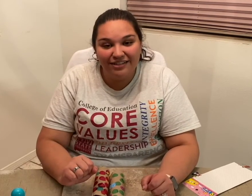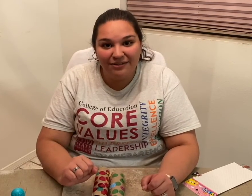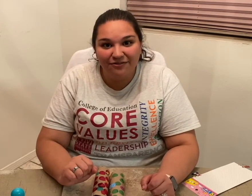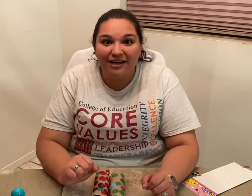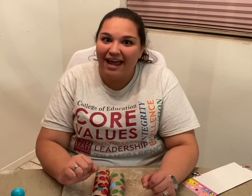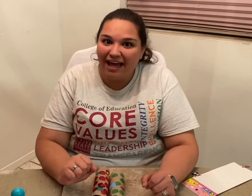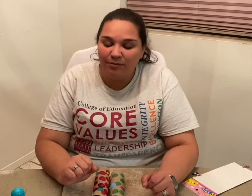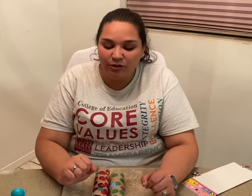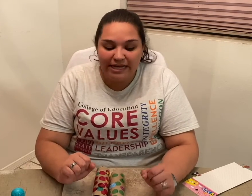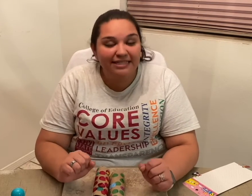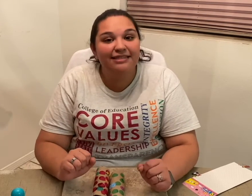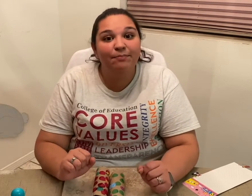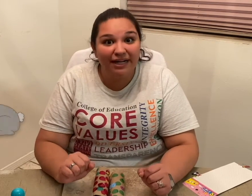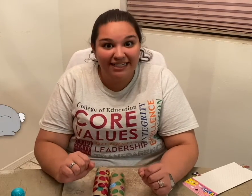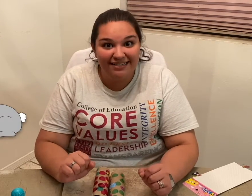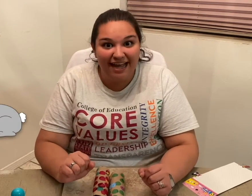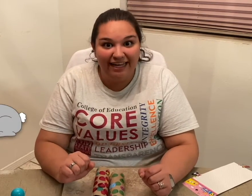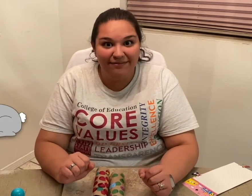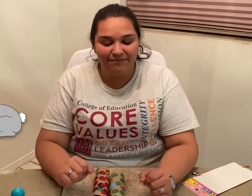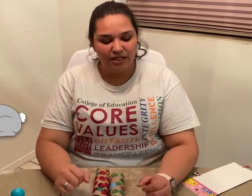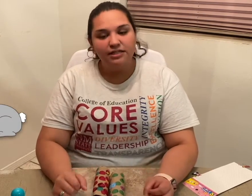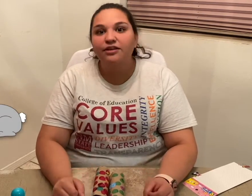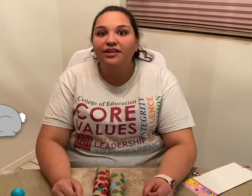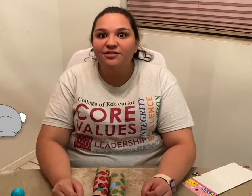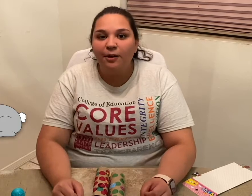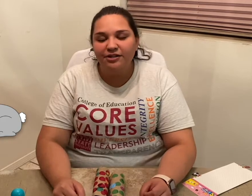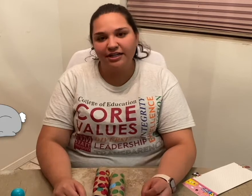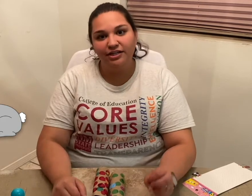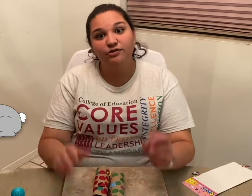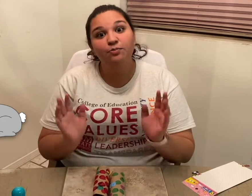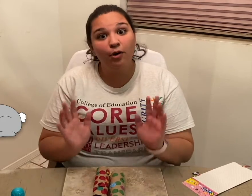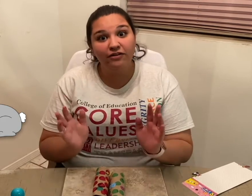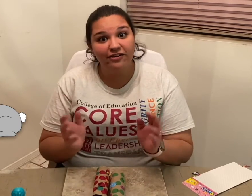for an animal is the" bunny" sign. So, this one you're going to use both of your